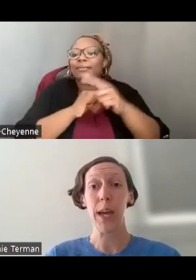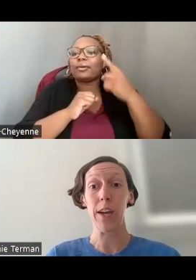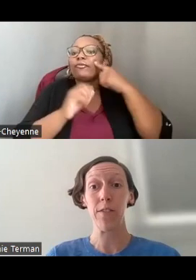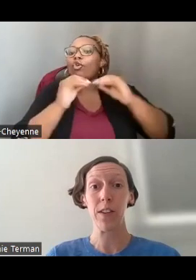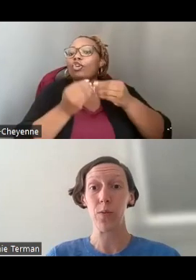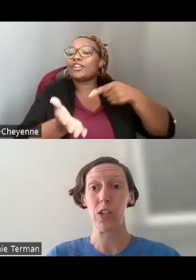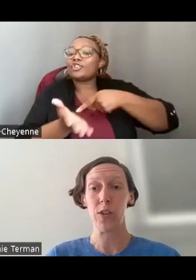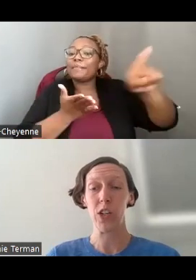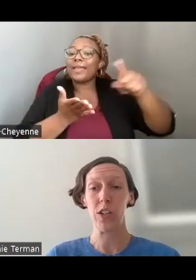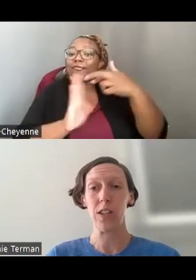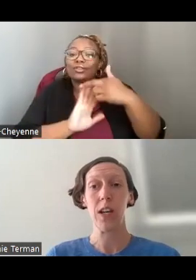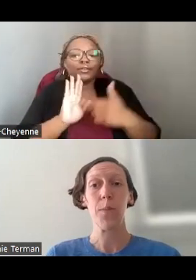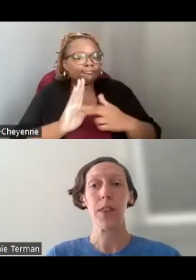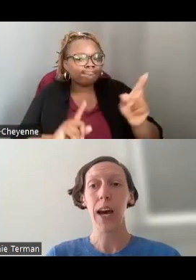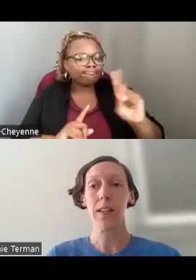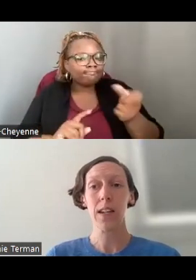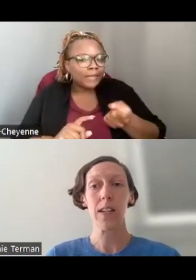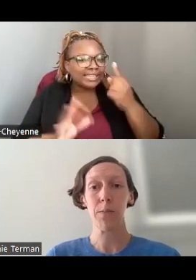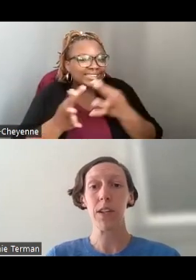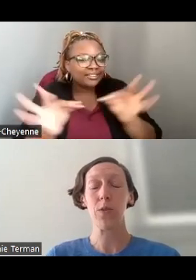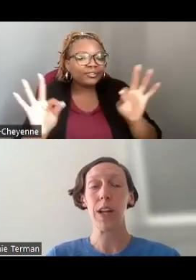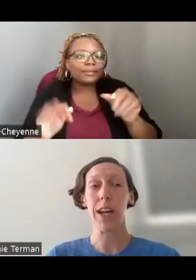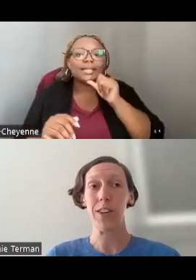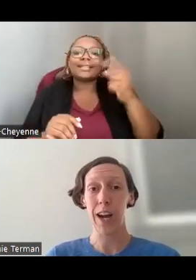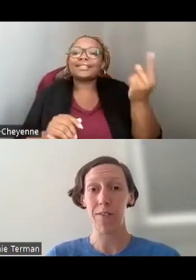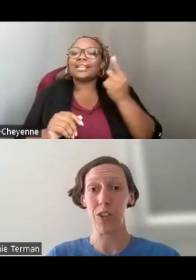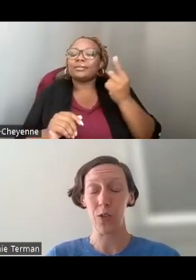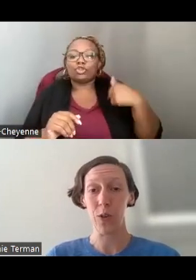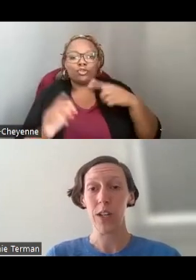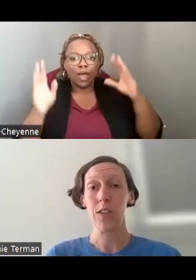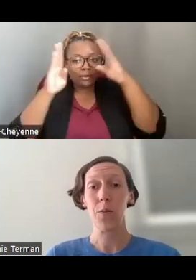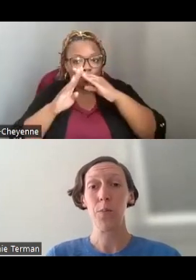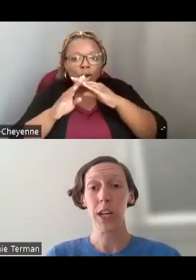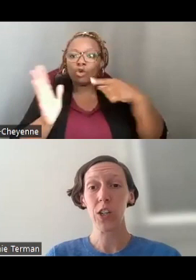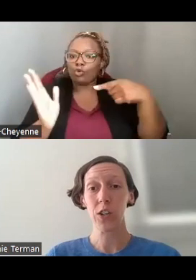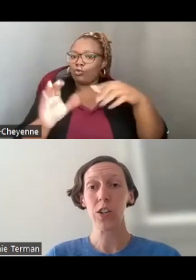FOR THESE REGISTRATIONS BUT THAT IS NOT SOMETHING YOU'LL EVER HAVE TO DO, SO, MAKE SURE YOU